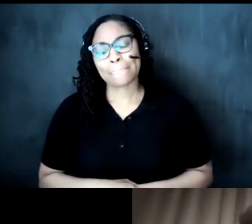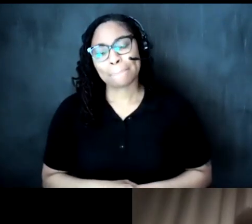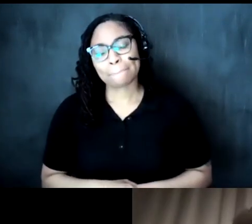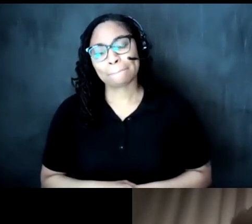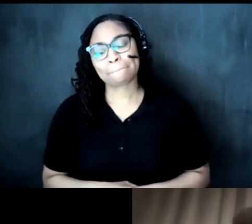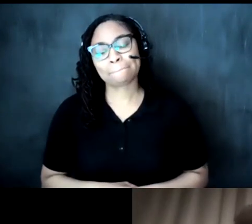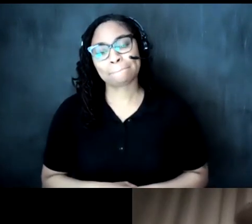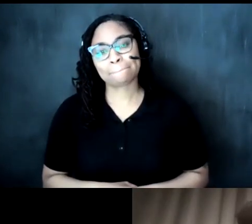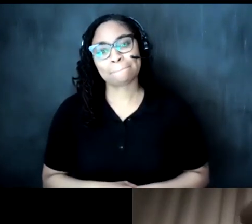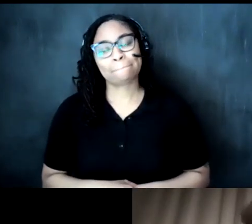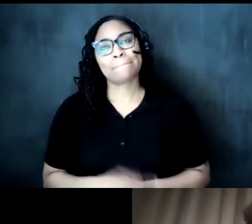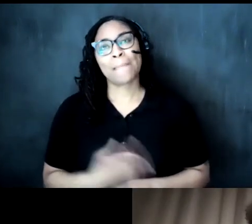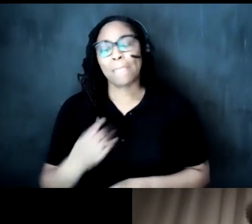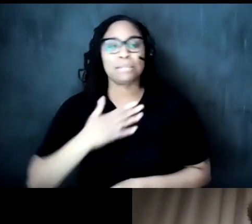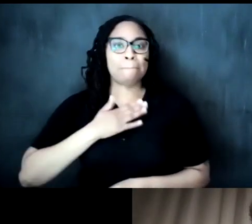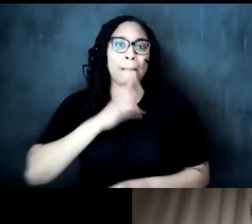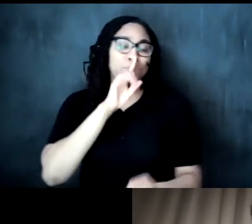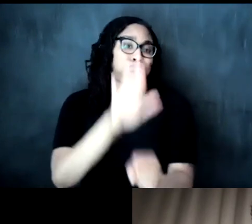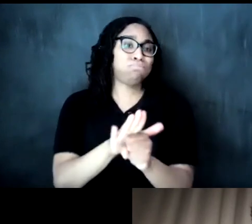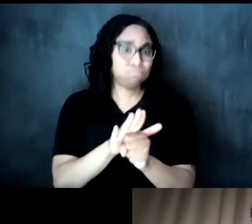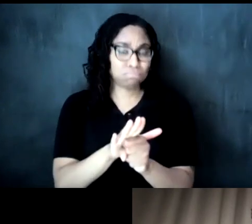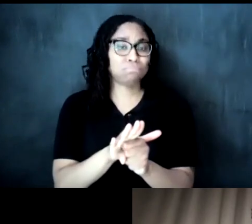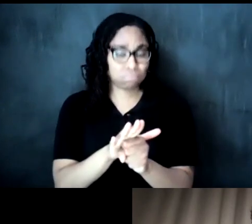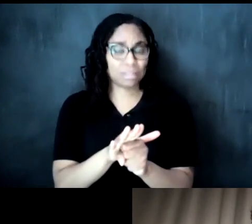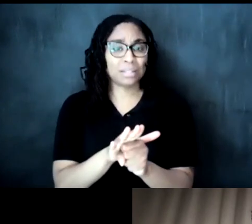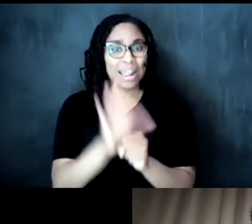part of one of my my commitments and again i bring this back to the to the art to the cultural arts